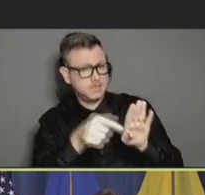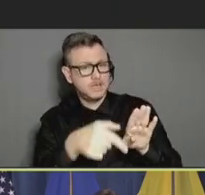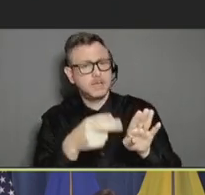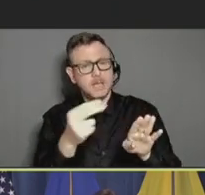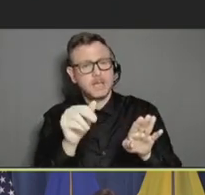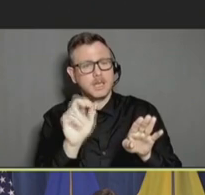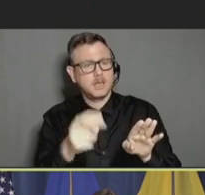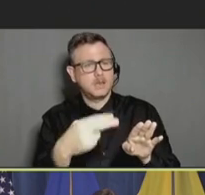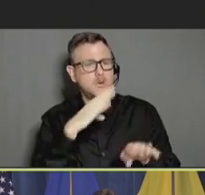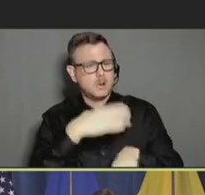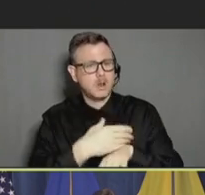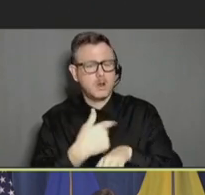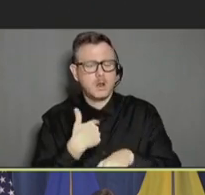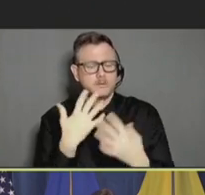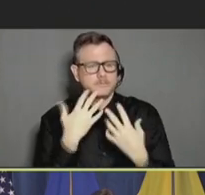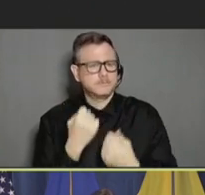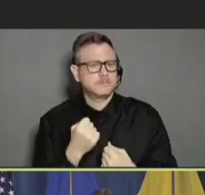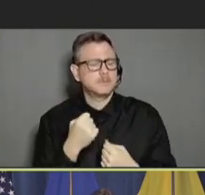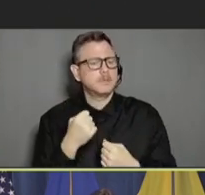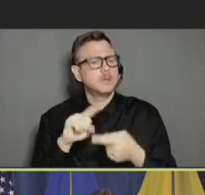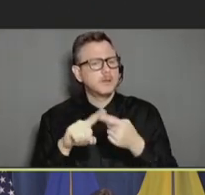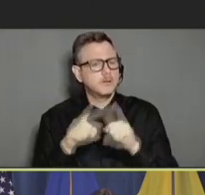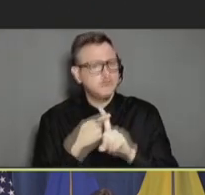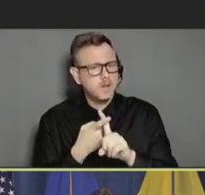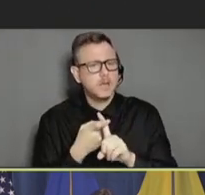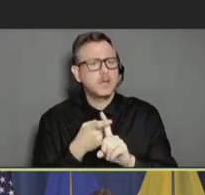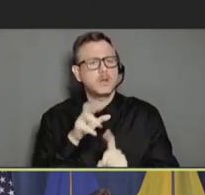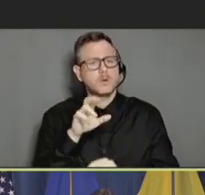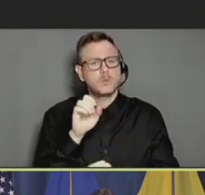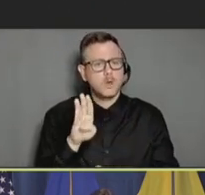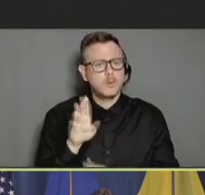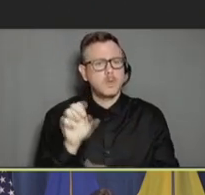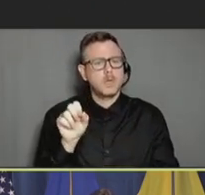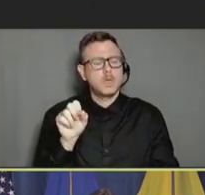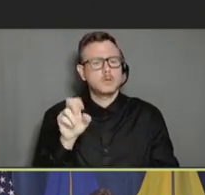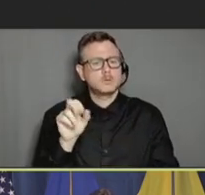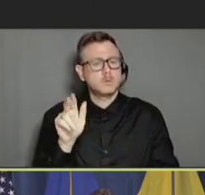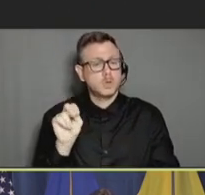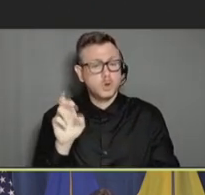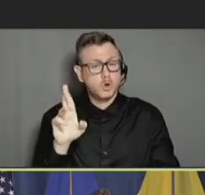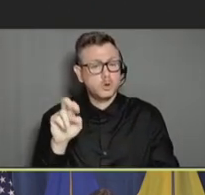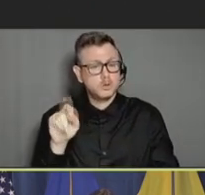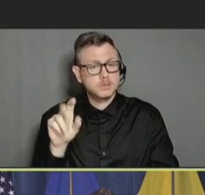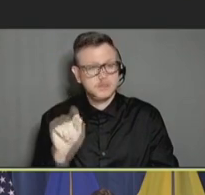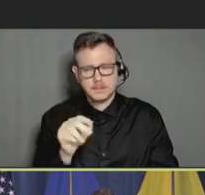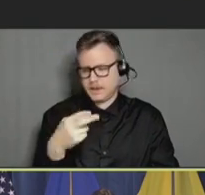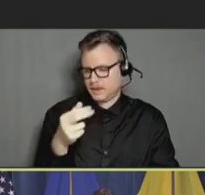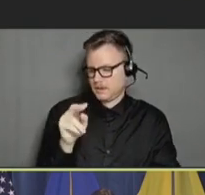of my very dear friends and colleagues, Rob, and Susan Ernst. And Hannah doesn't speak